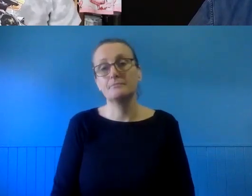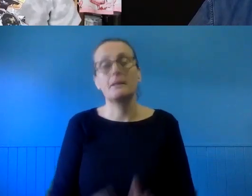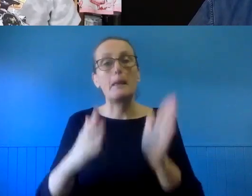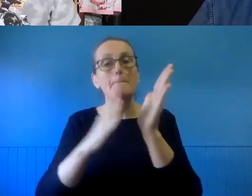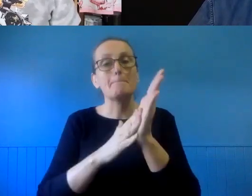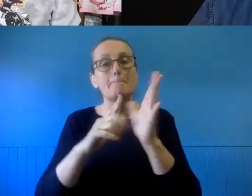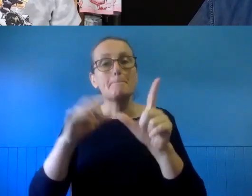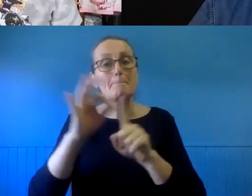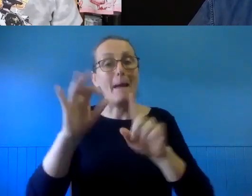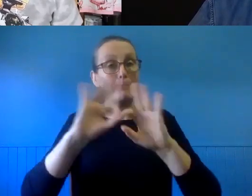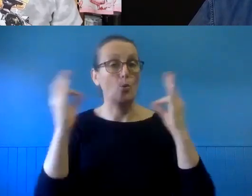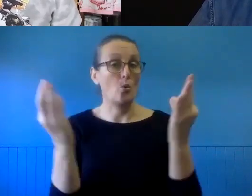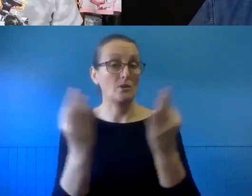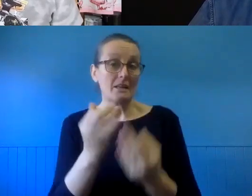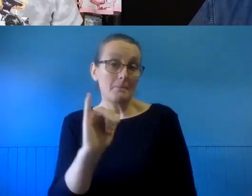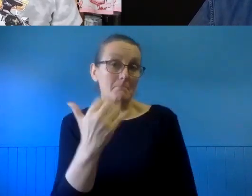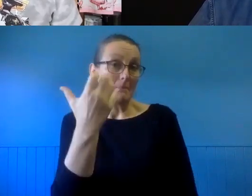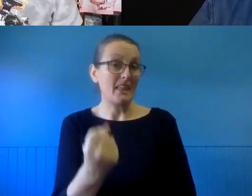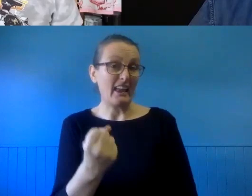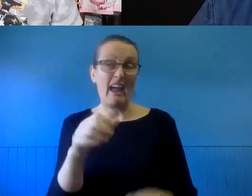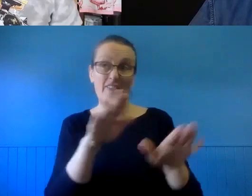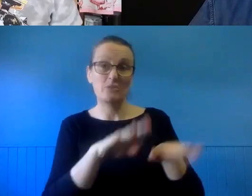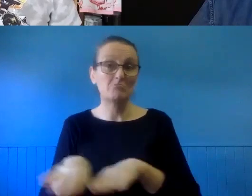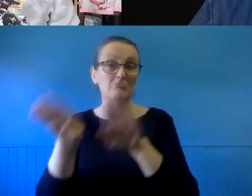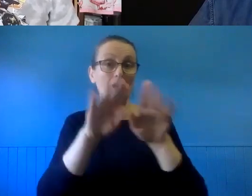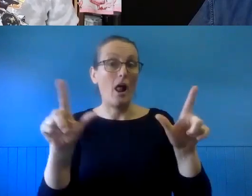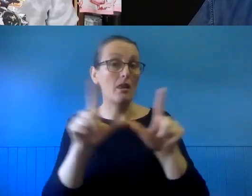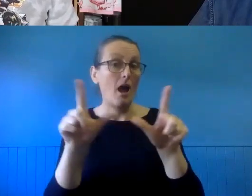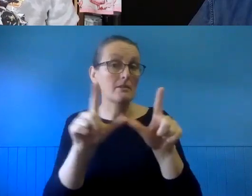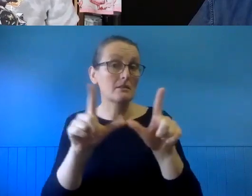may have a standardised licensing request system on their website, for